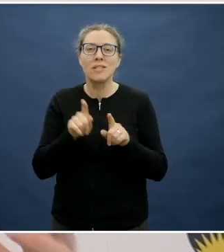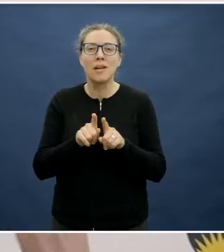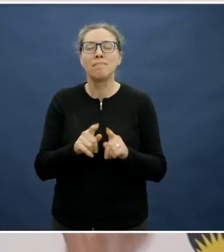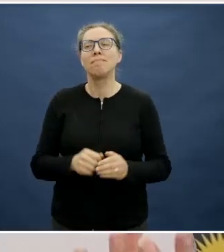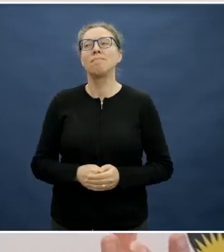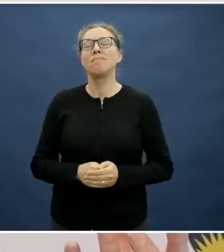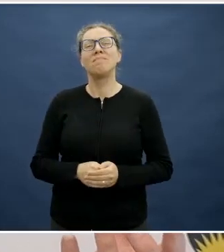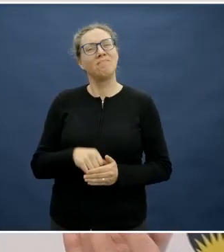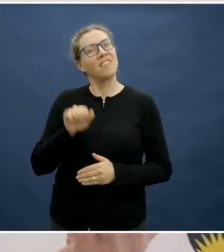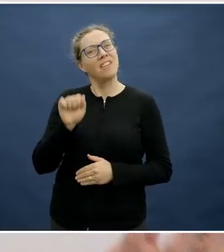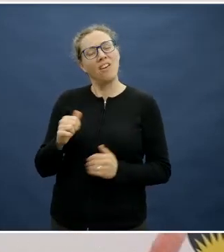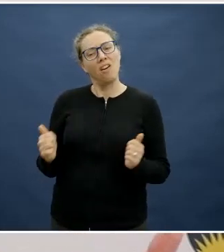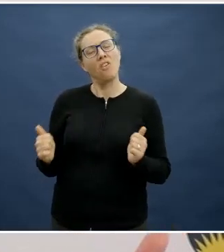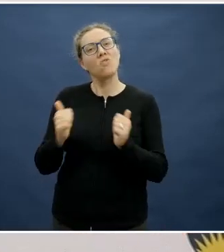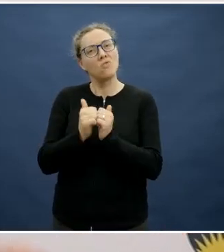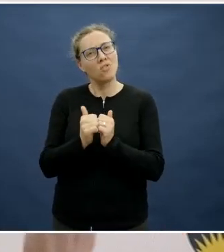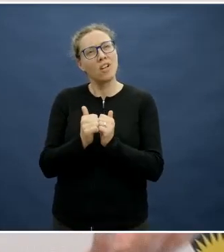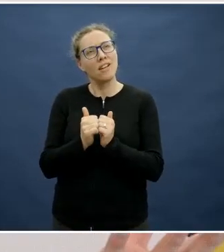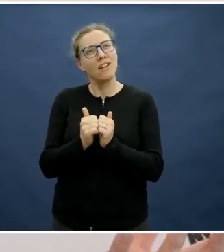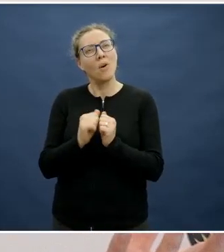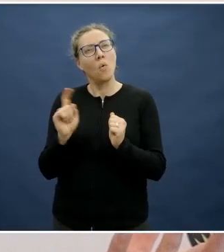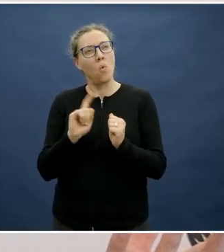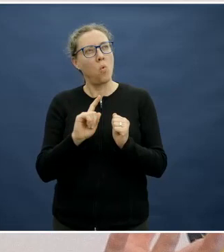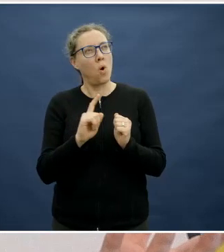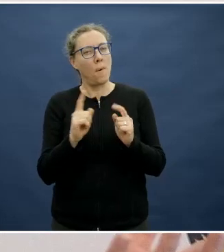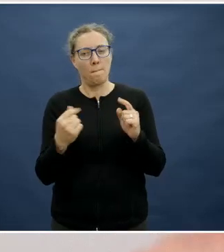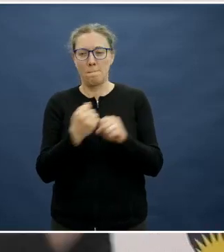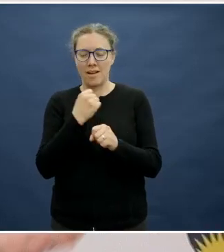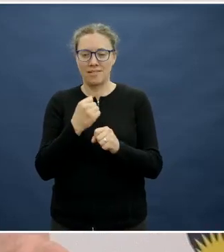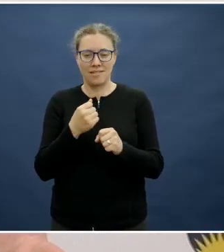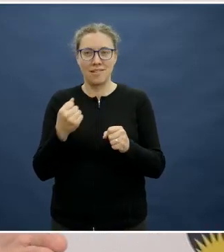forms our opinions and our desires, things like television advertising, versus pressure